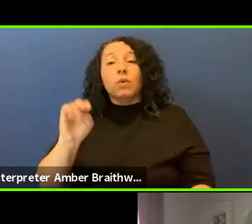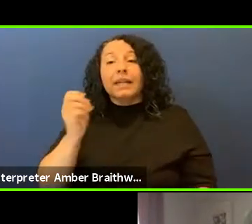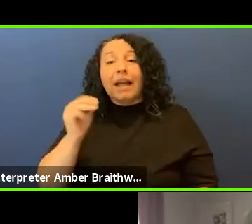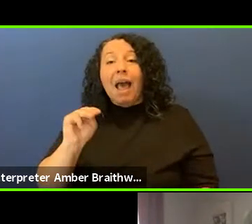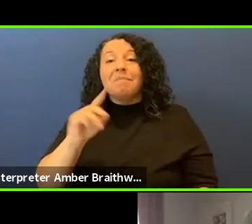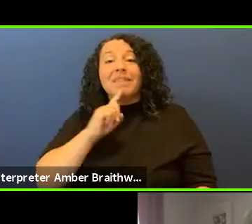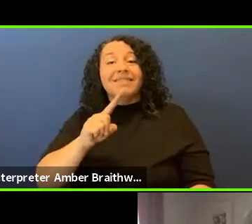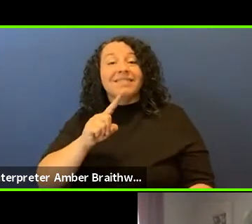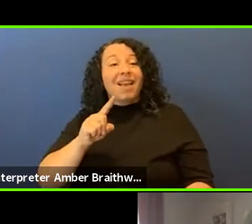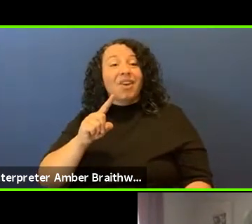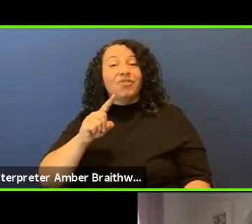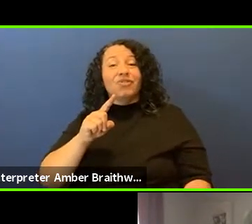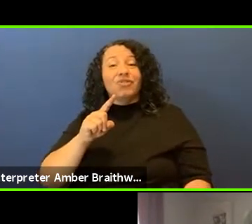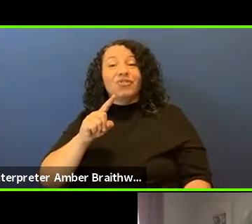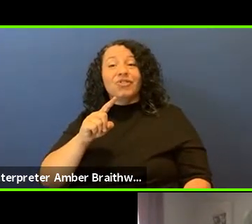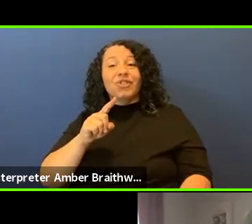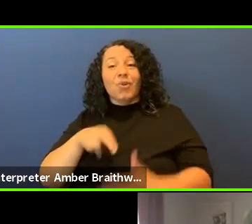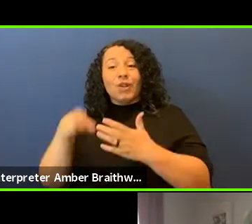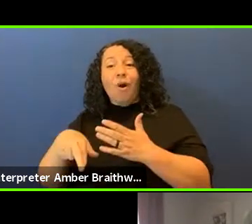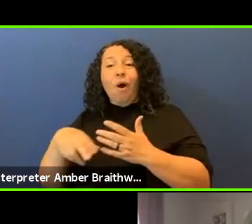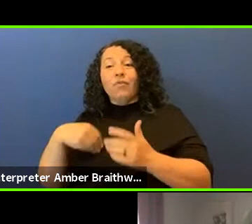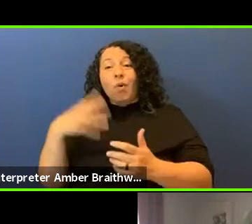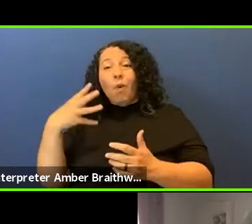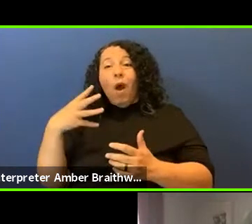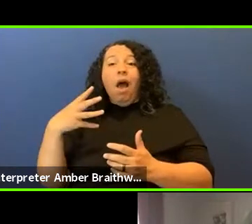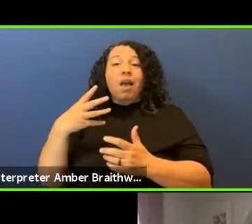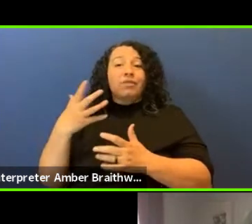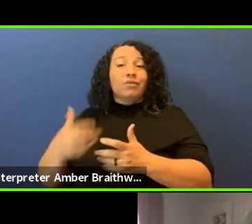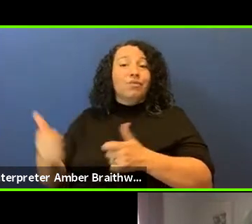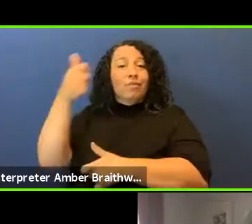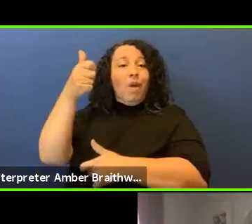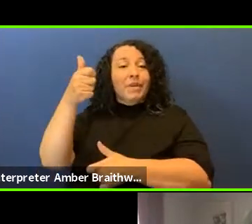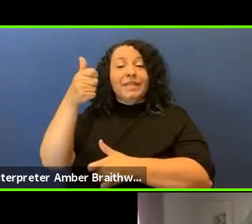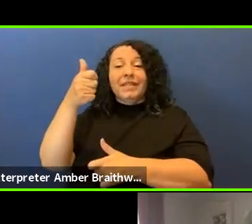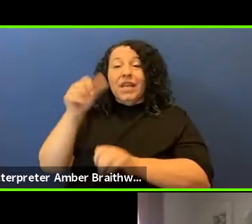white supremacy, colonialism, and racism just as much as